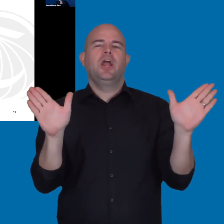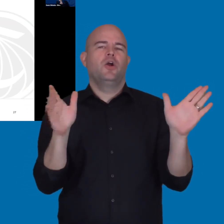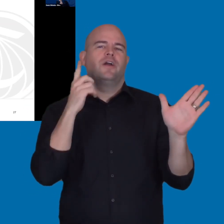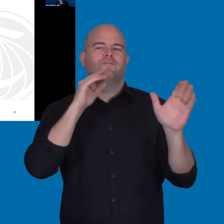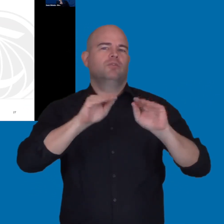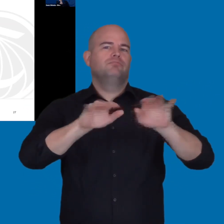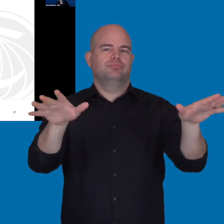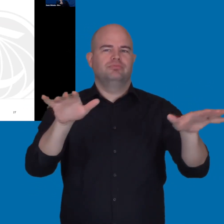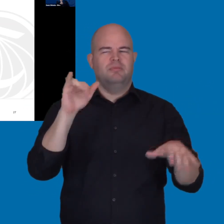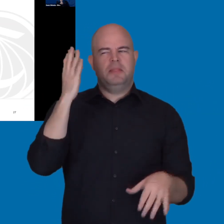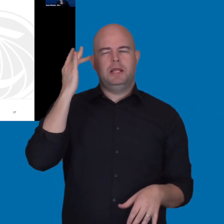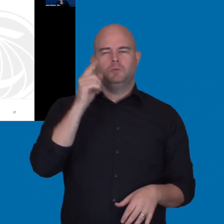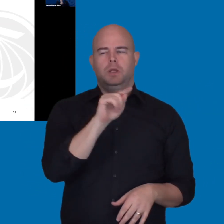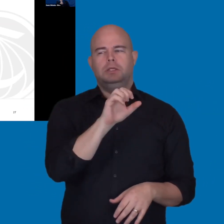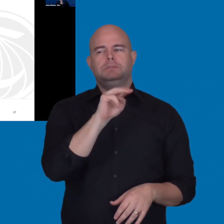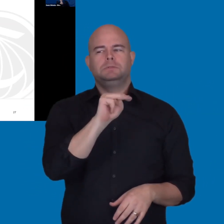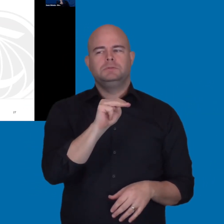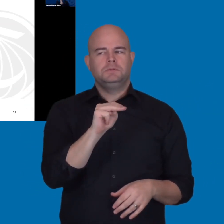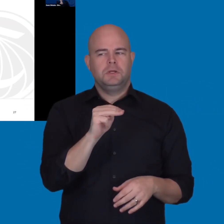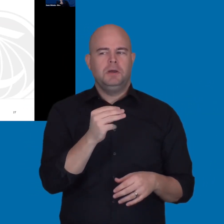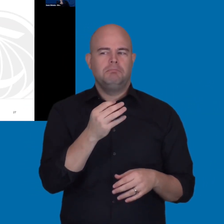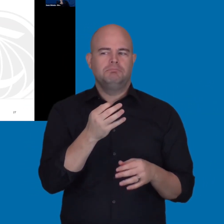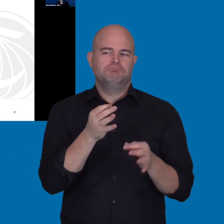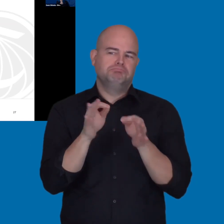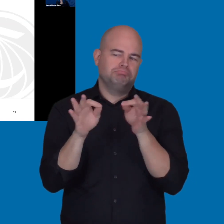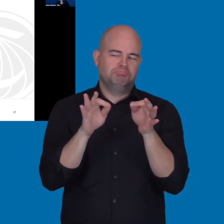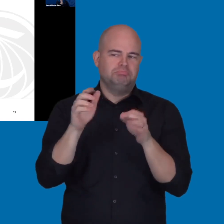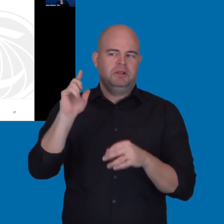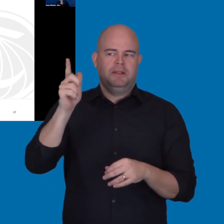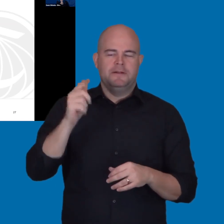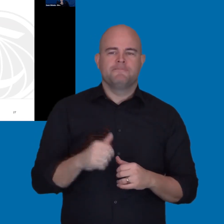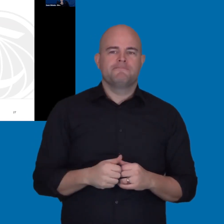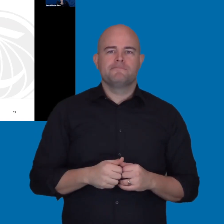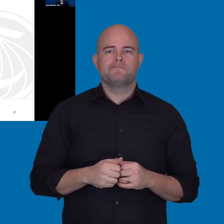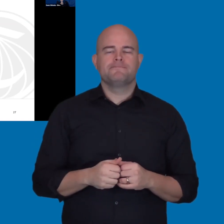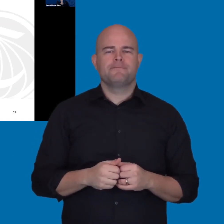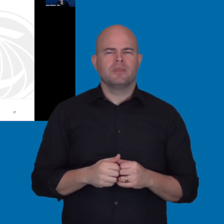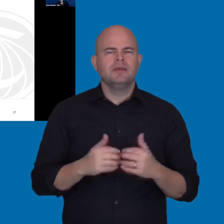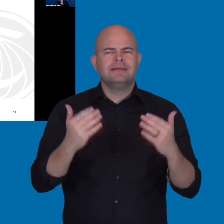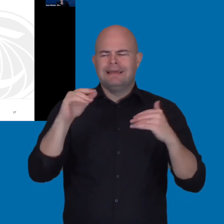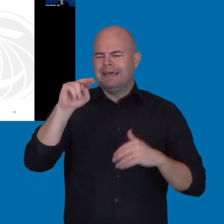or to be generic yet for putting out. So, that's why .